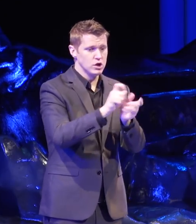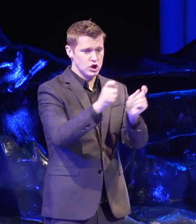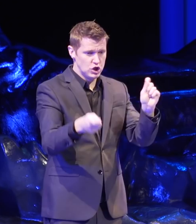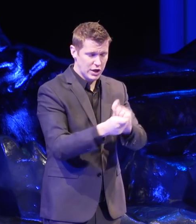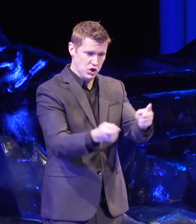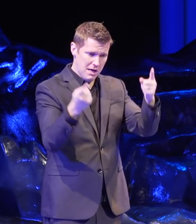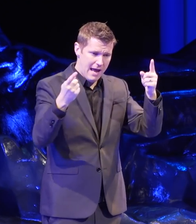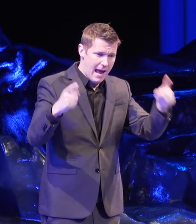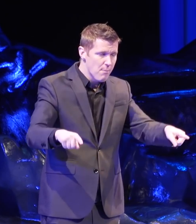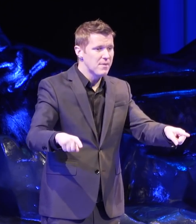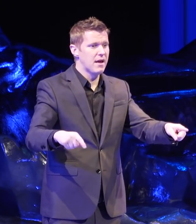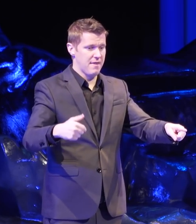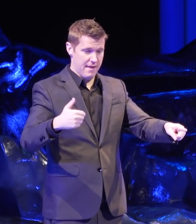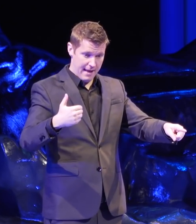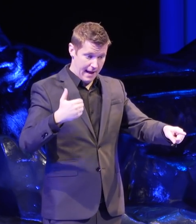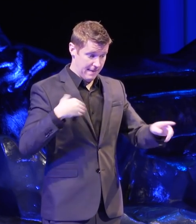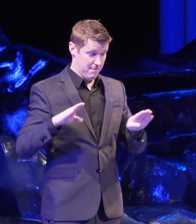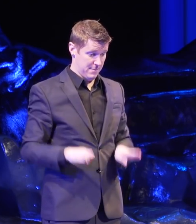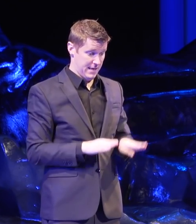They got the behavior they wanted, right?